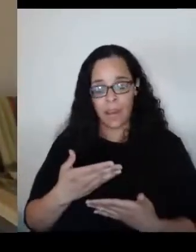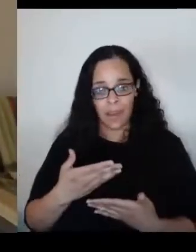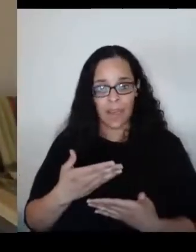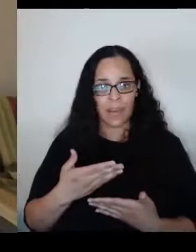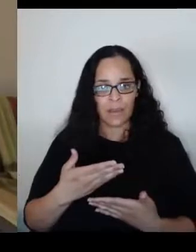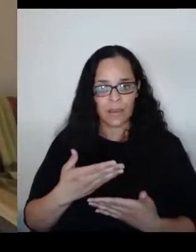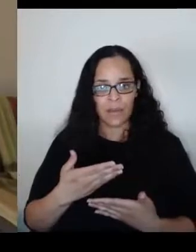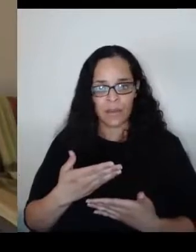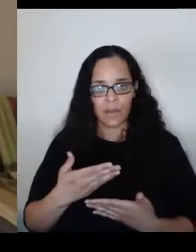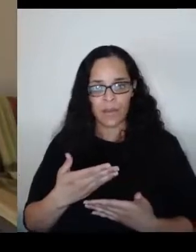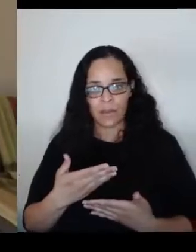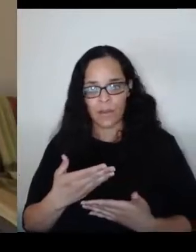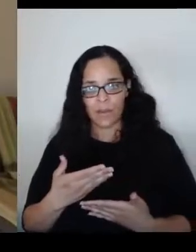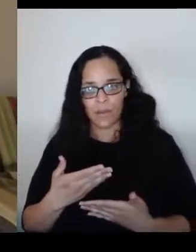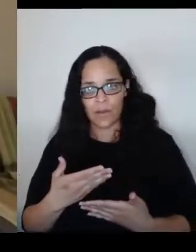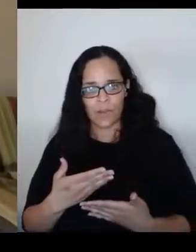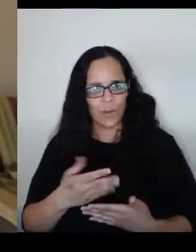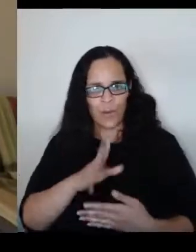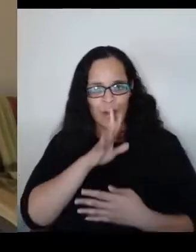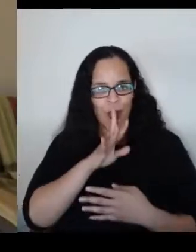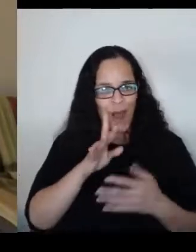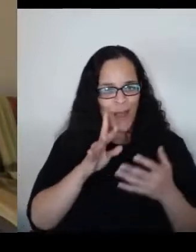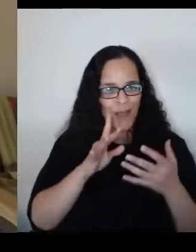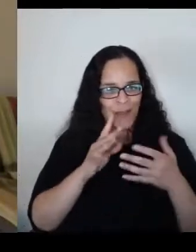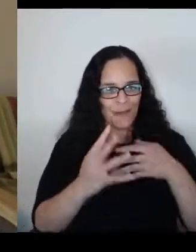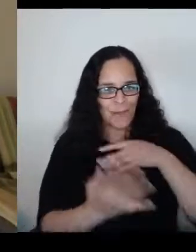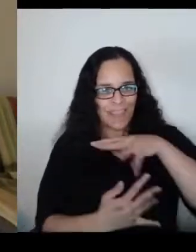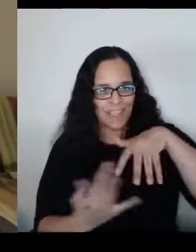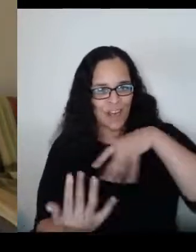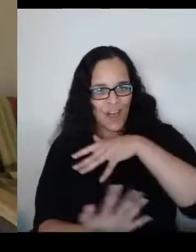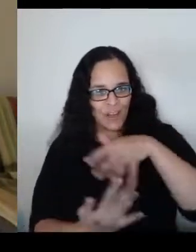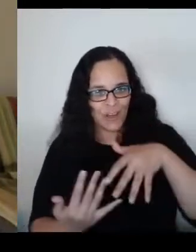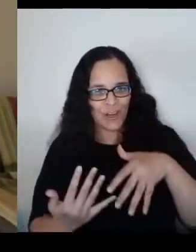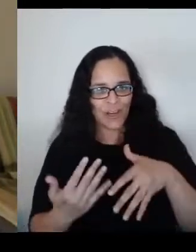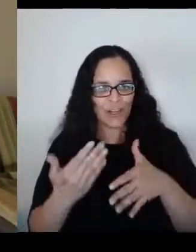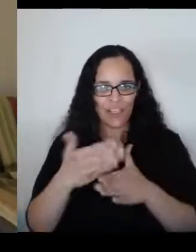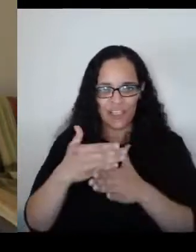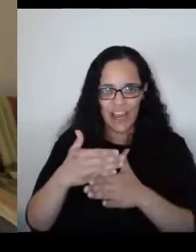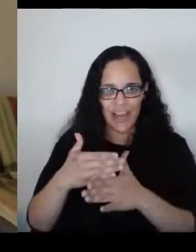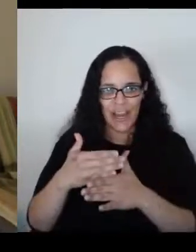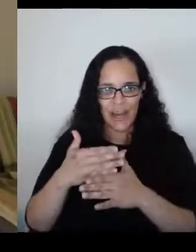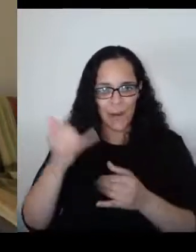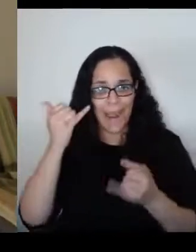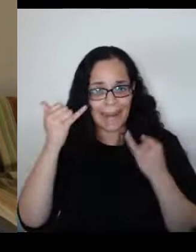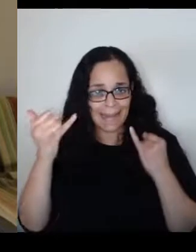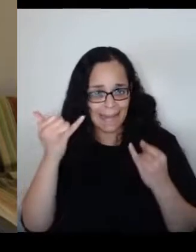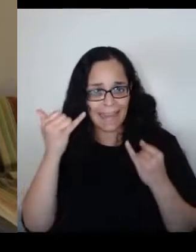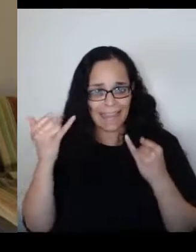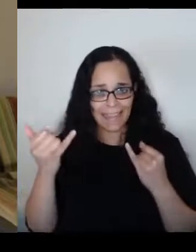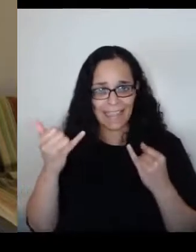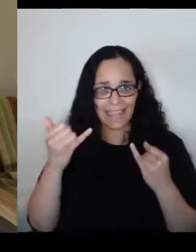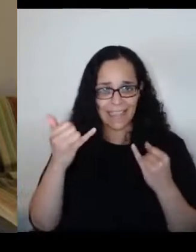speak to each other. To exchange ideas and the intransigeance of some